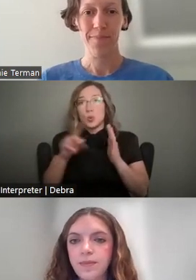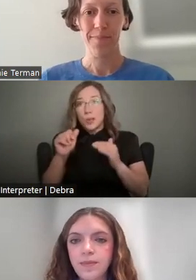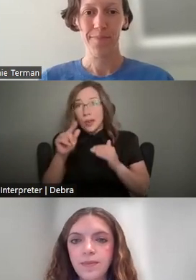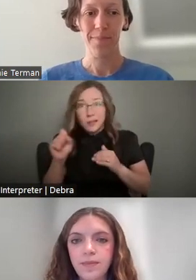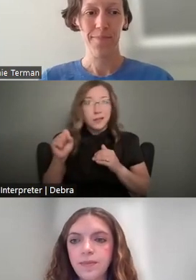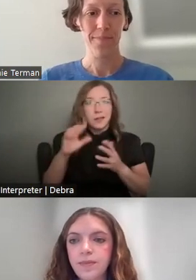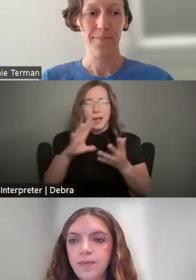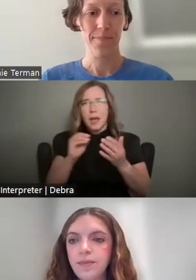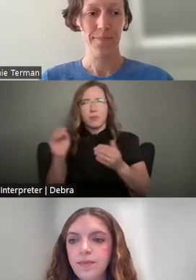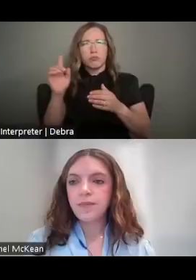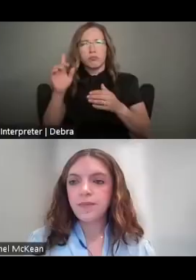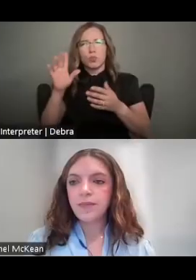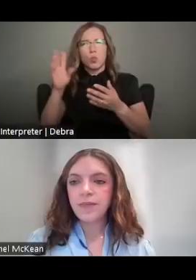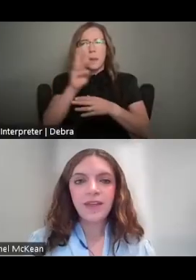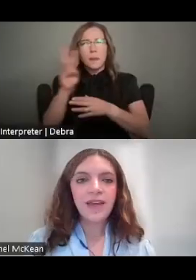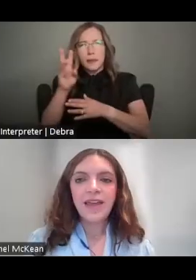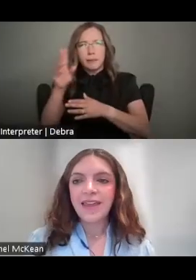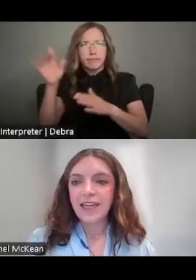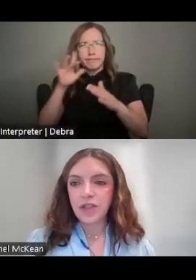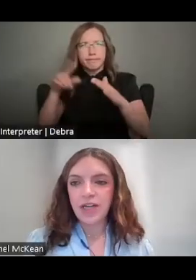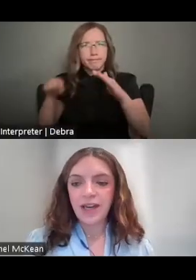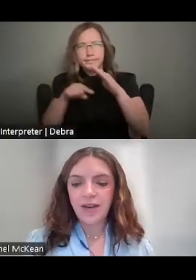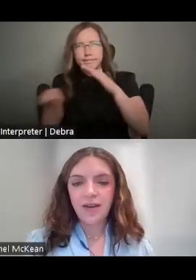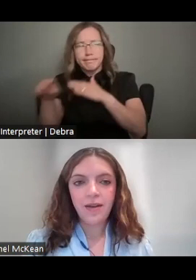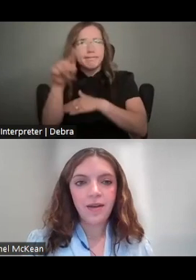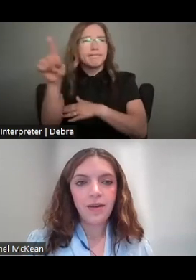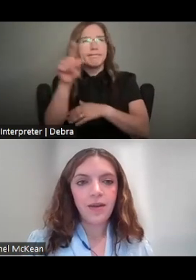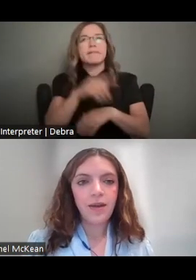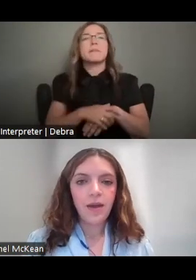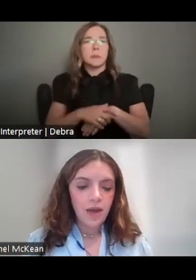THANK YOU, JENNIE.